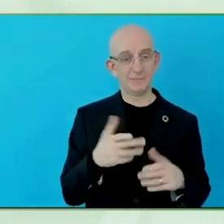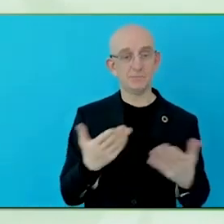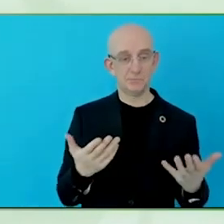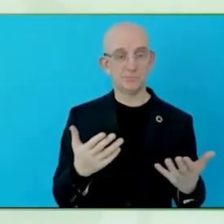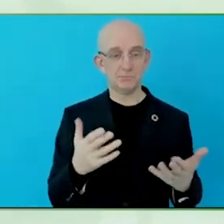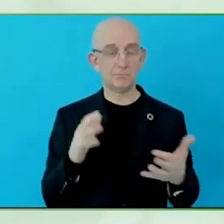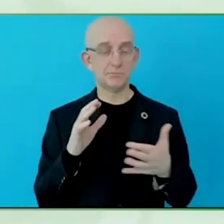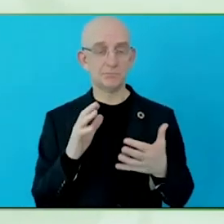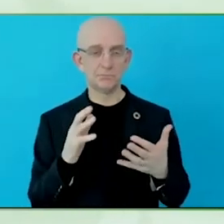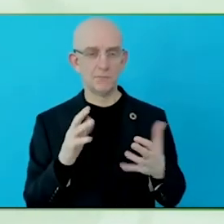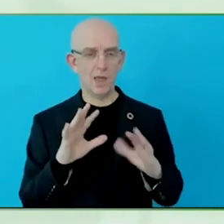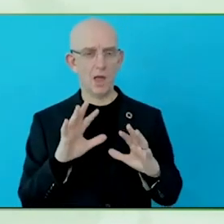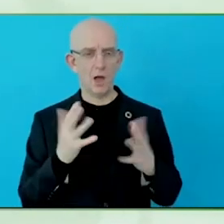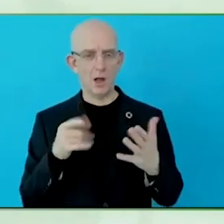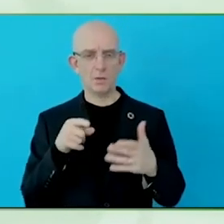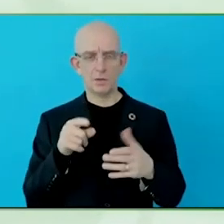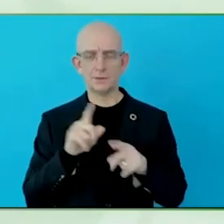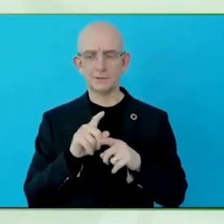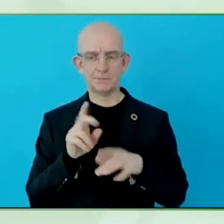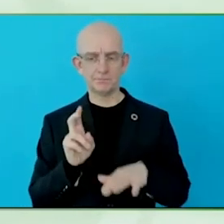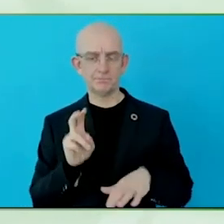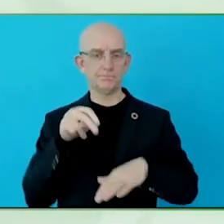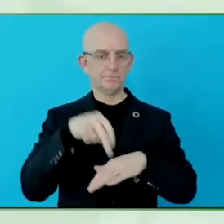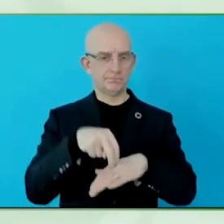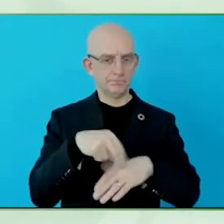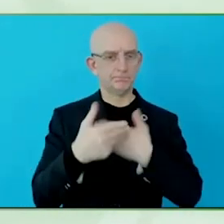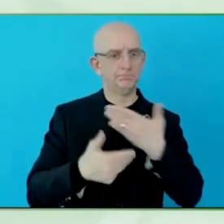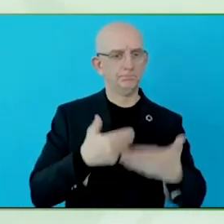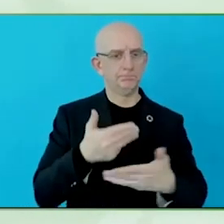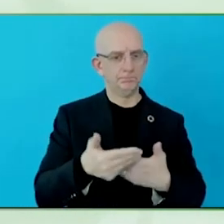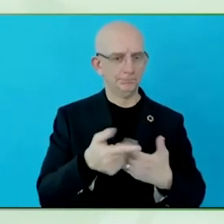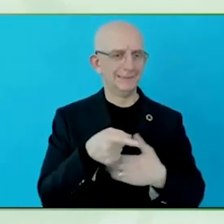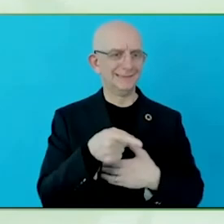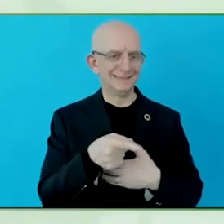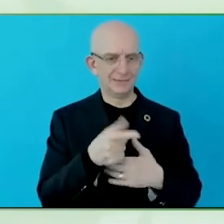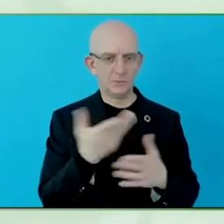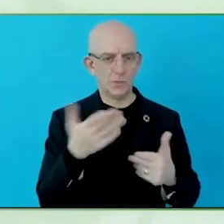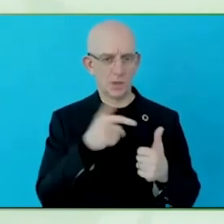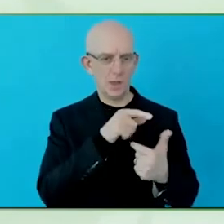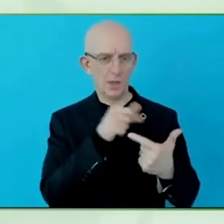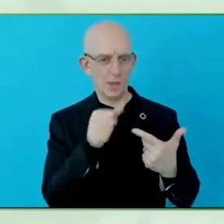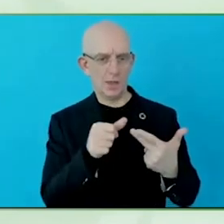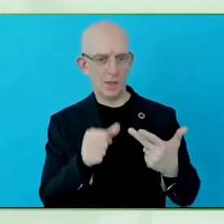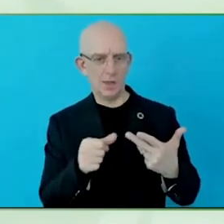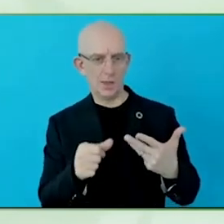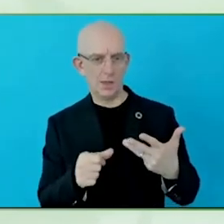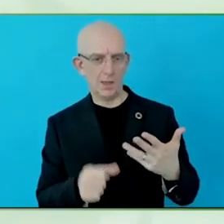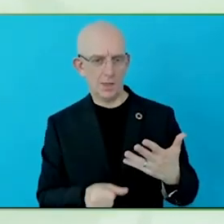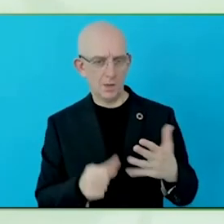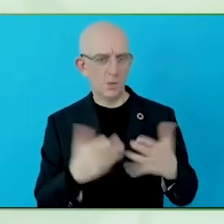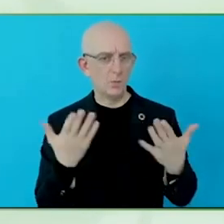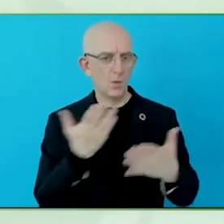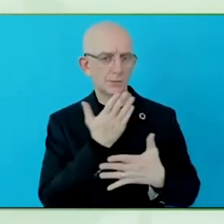whether you have a cognitive disability, and we want to be sure that the steps are clear, in plain language, and understandable.